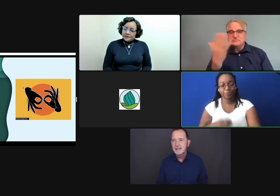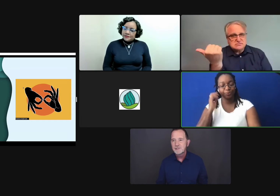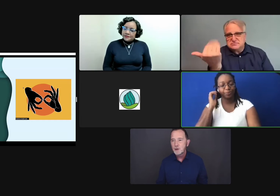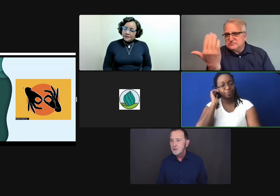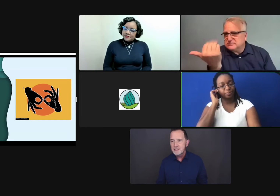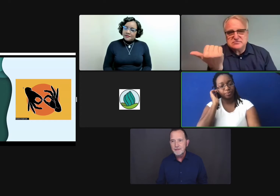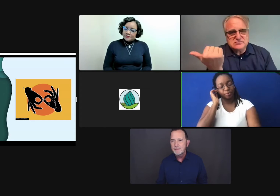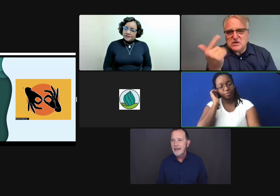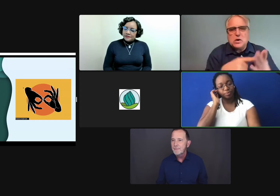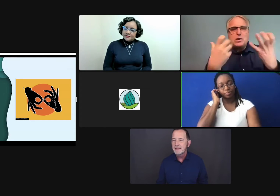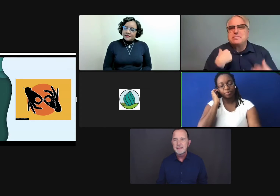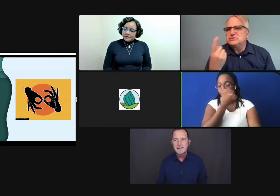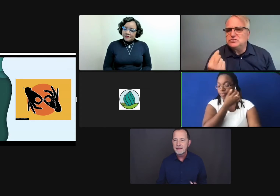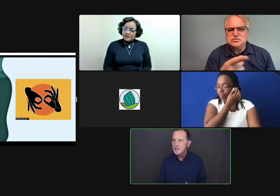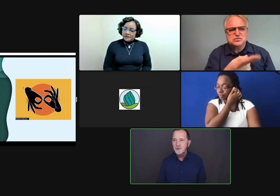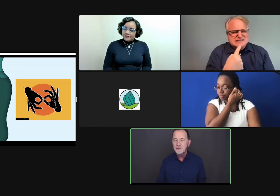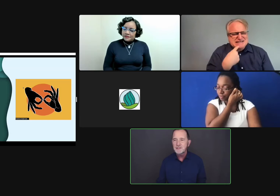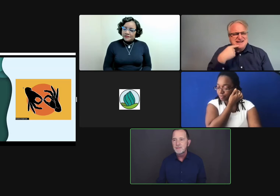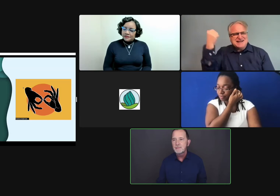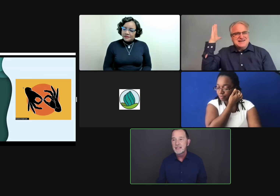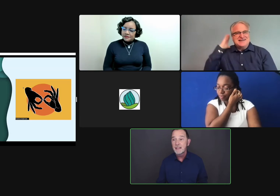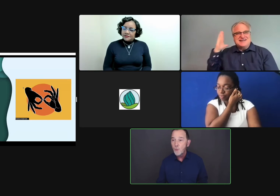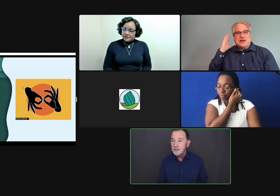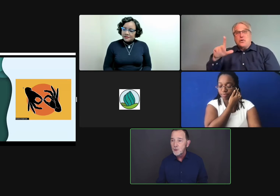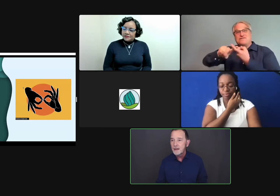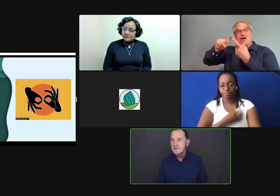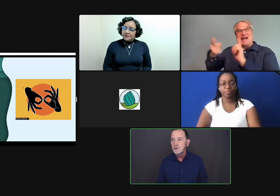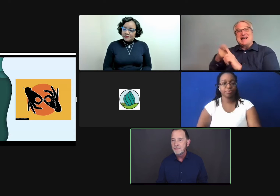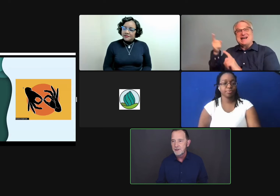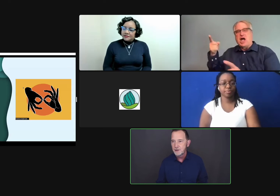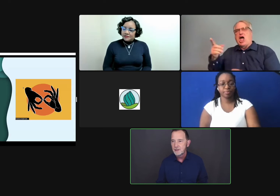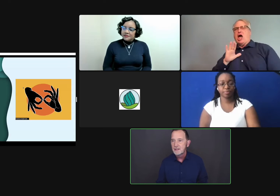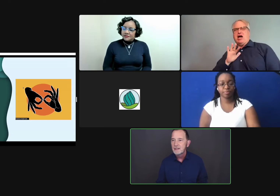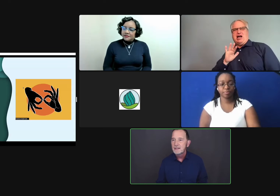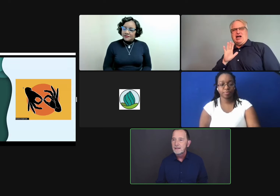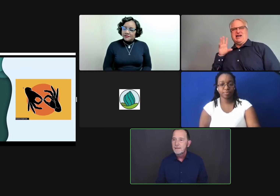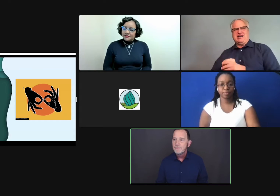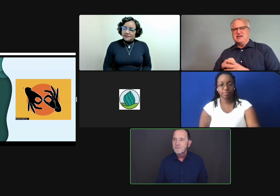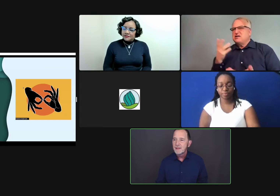The interpreters haven't been happy. They know that there's something missing. And they want to know how to do it better.